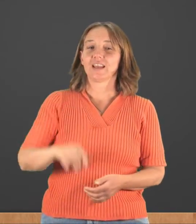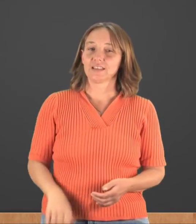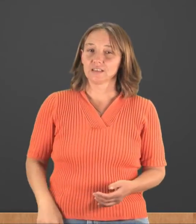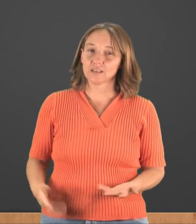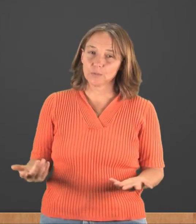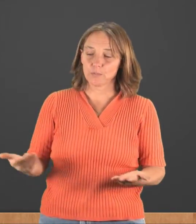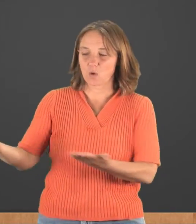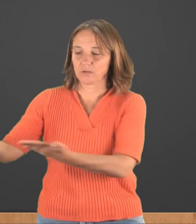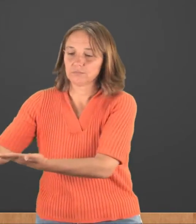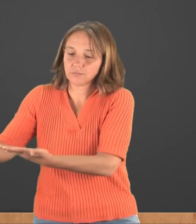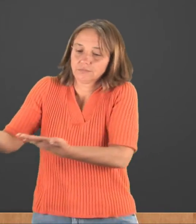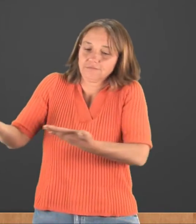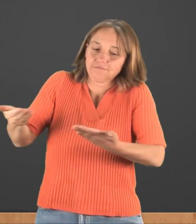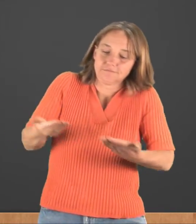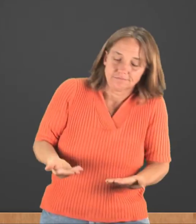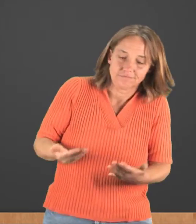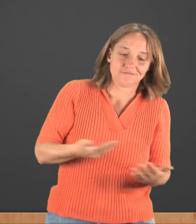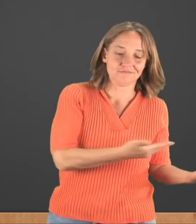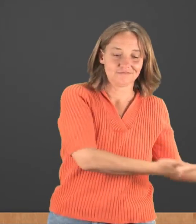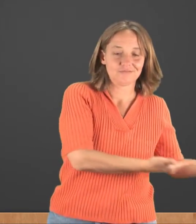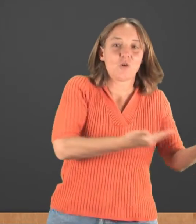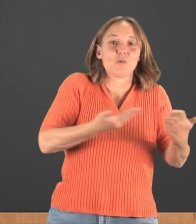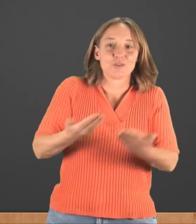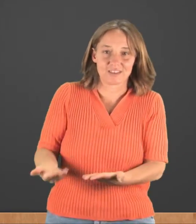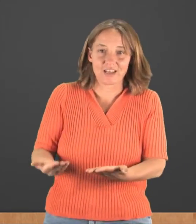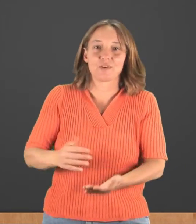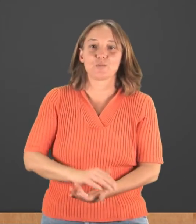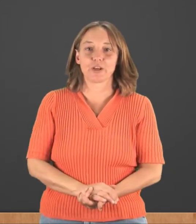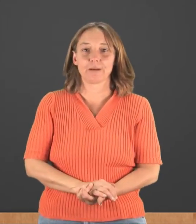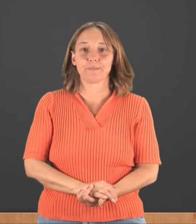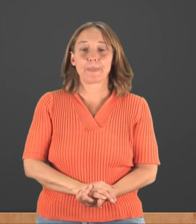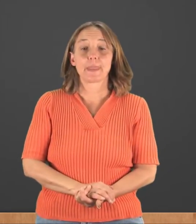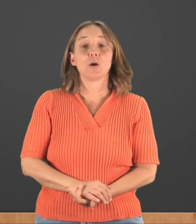It's a little bit more. Almost the same as "bring."